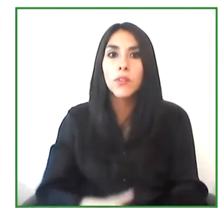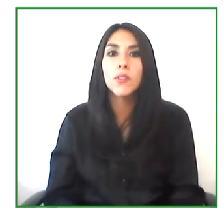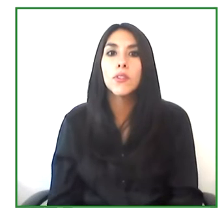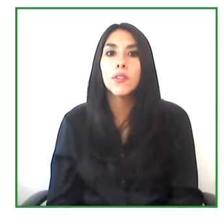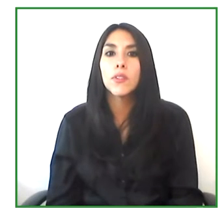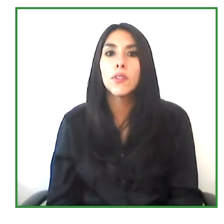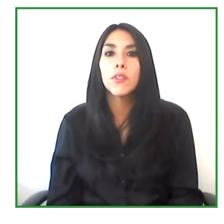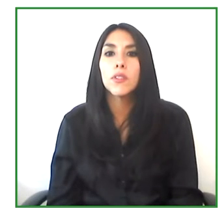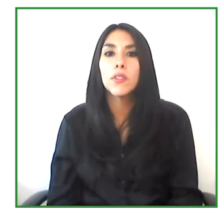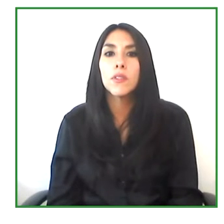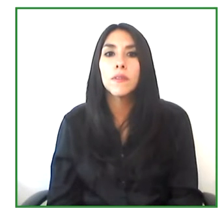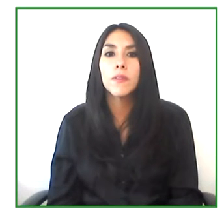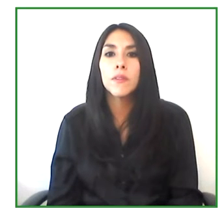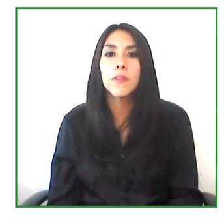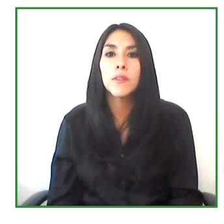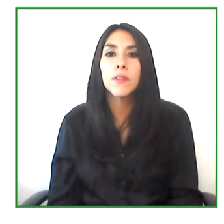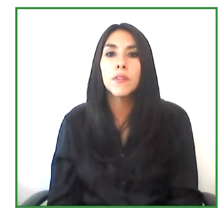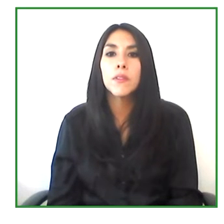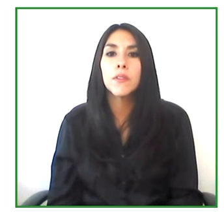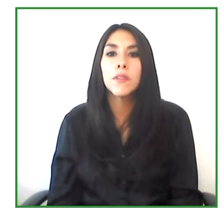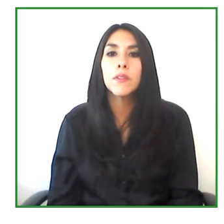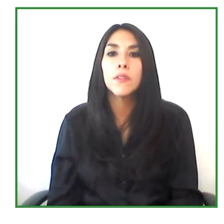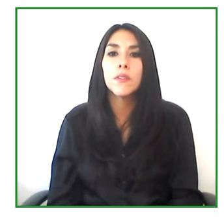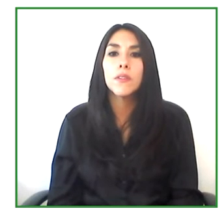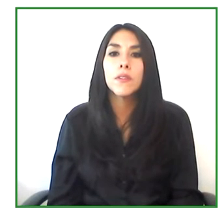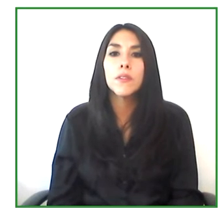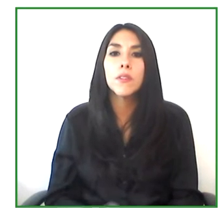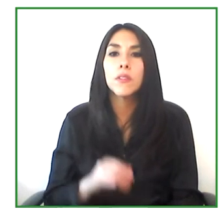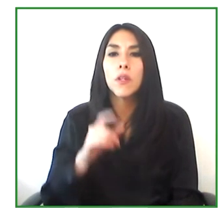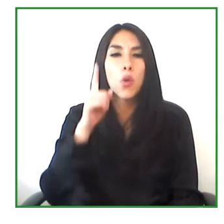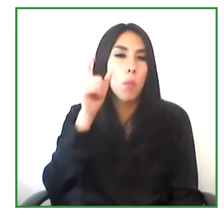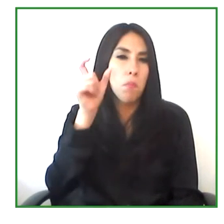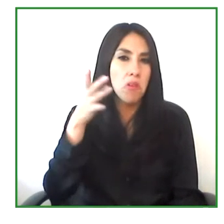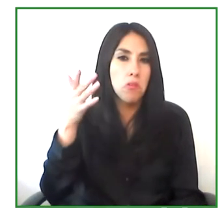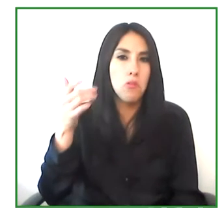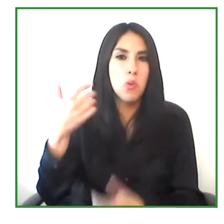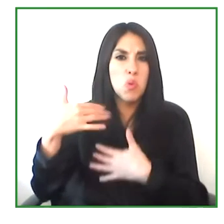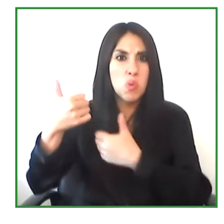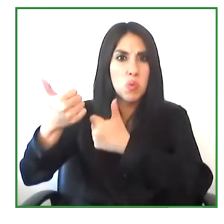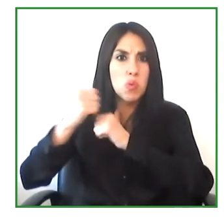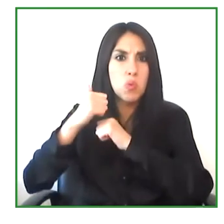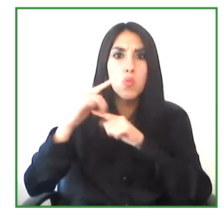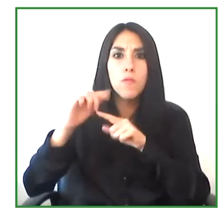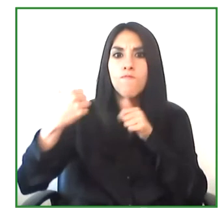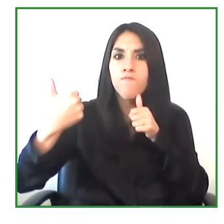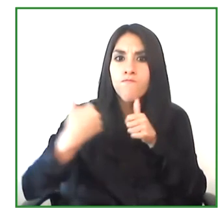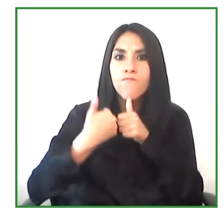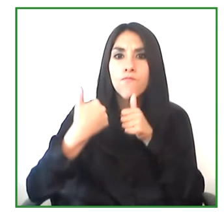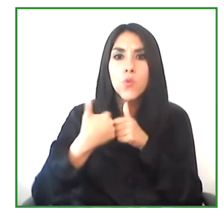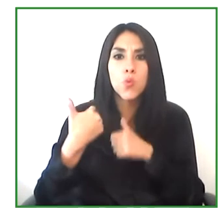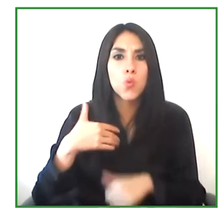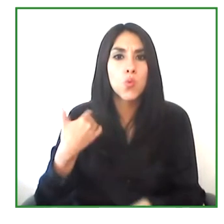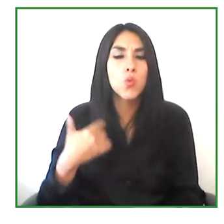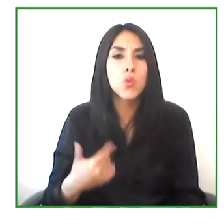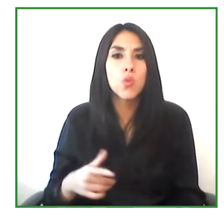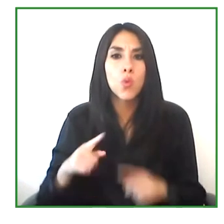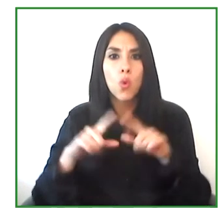And so we have a short amount of time to be able to achieve our objectives. So when you talk about impacts. We.